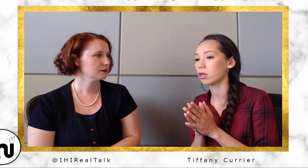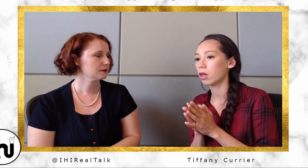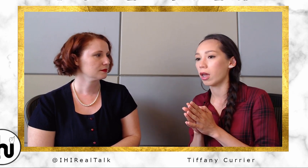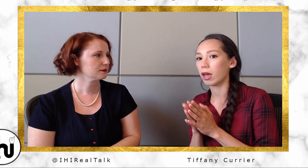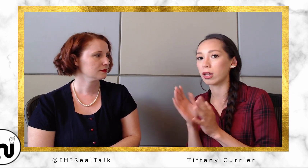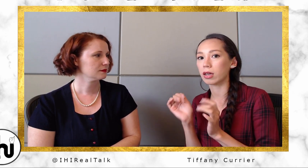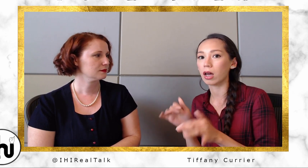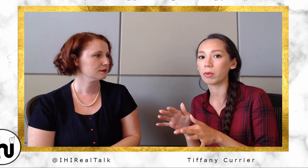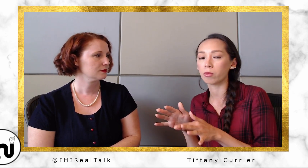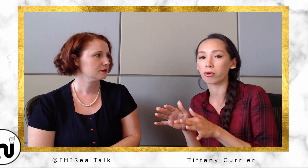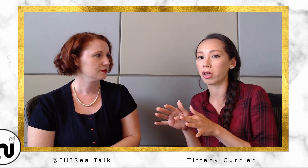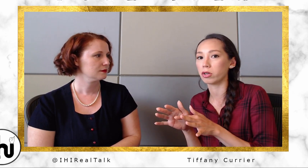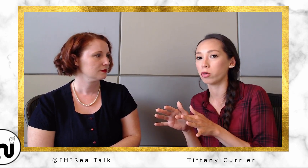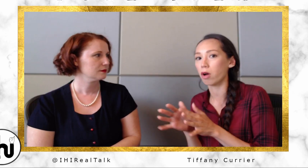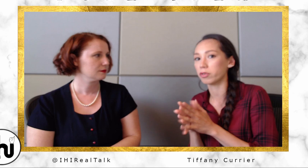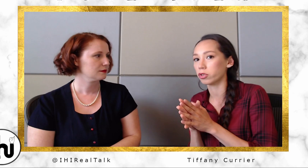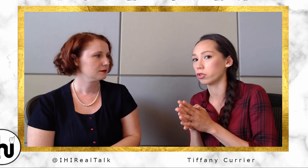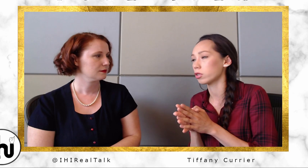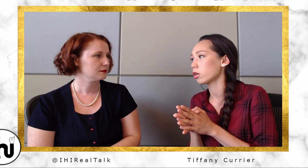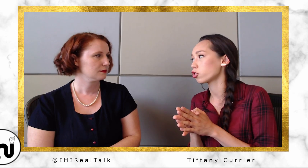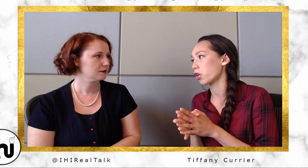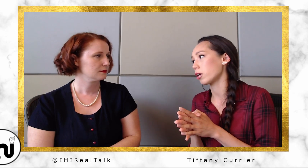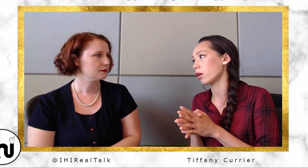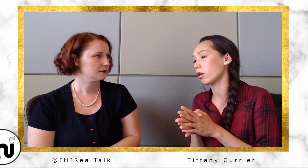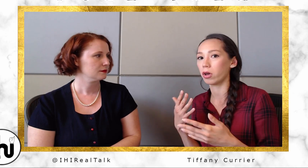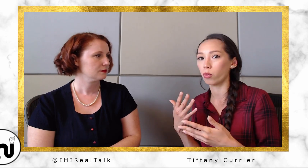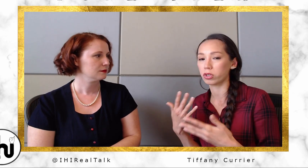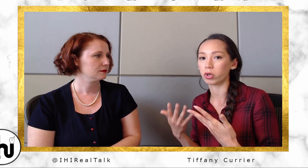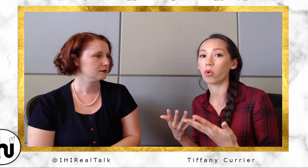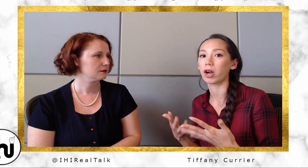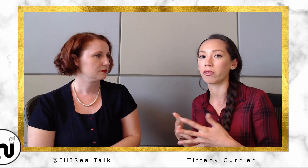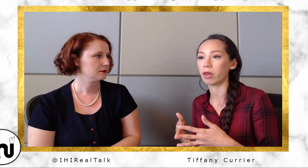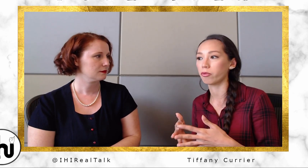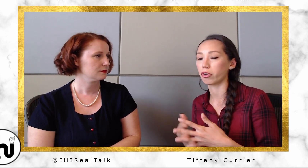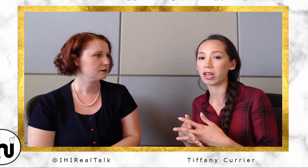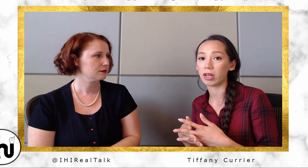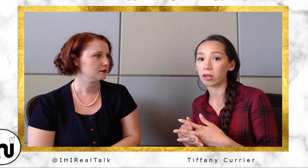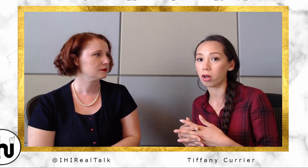incoming brand-new officers, training what's required of them for ADA law.